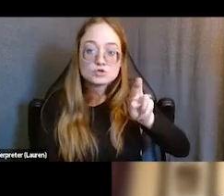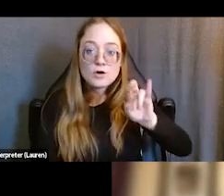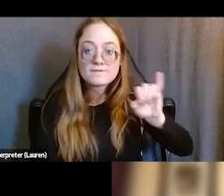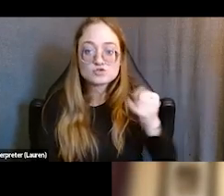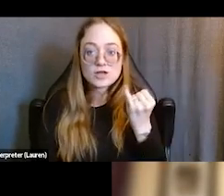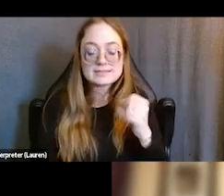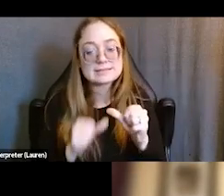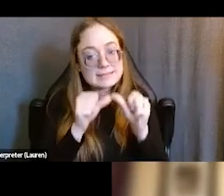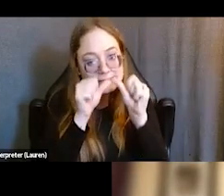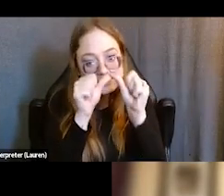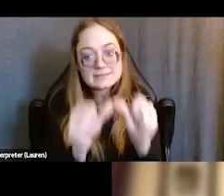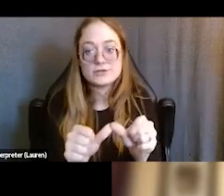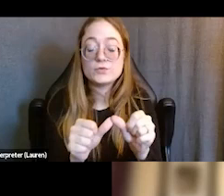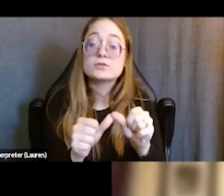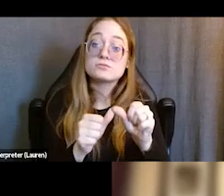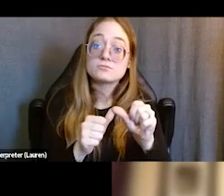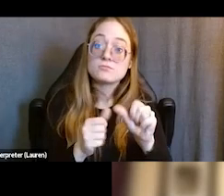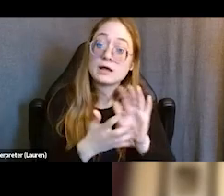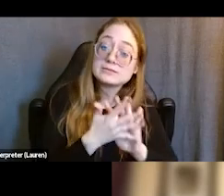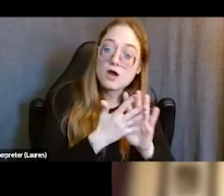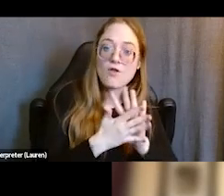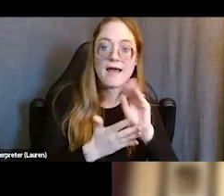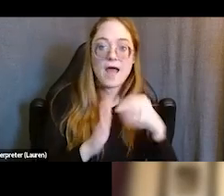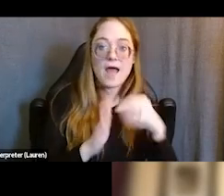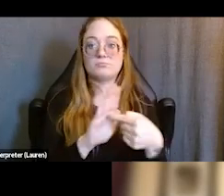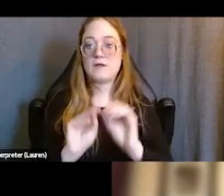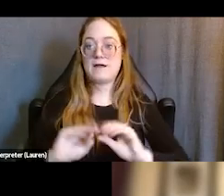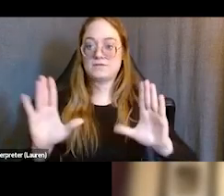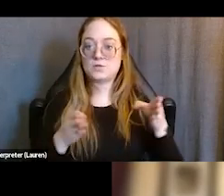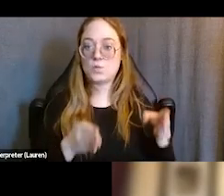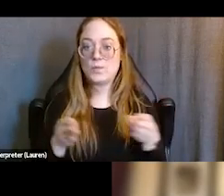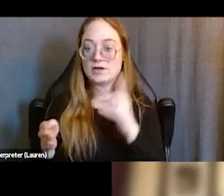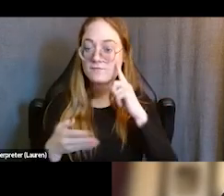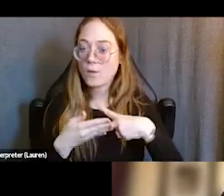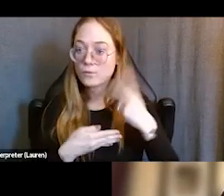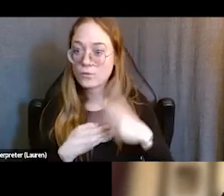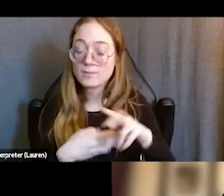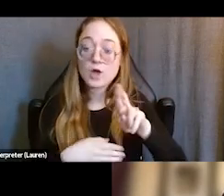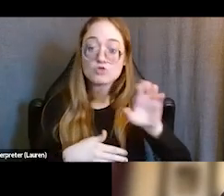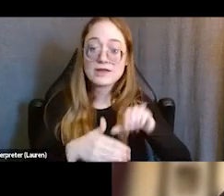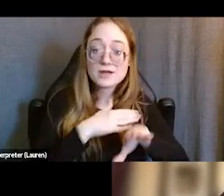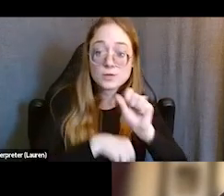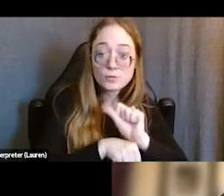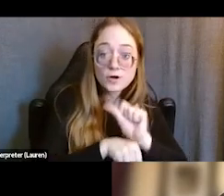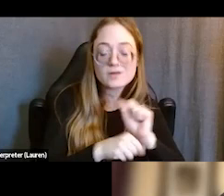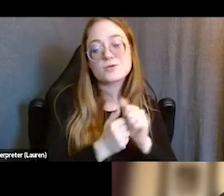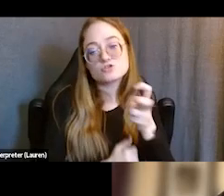in subtle and explicit ways throughout all of our programming. When it comes to our reentry work and our reentry work with transitional age youth,